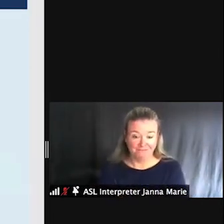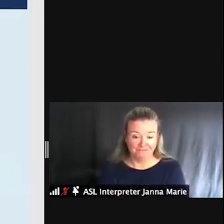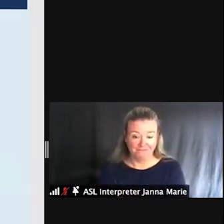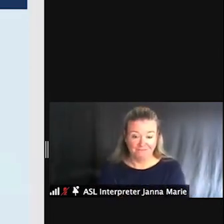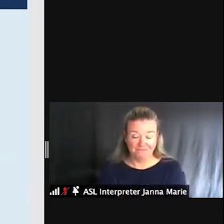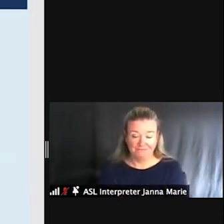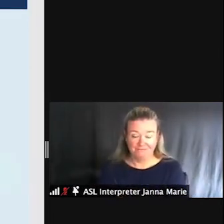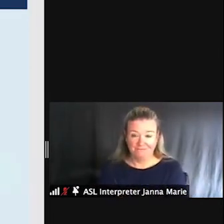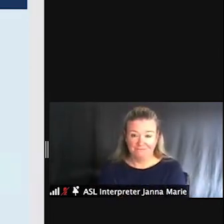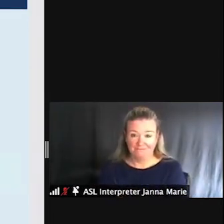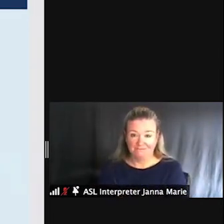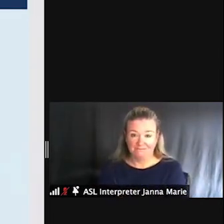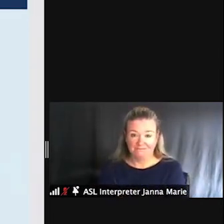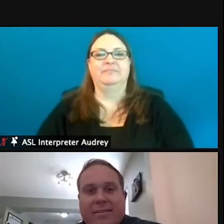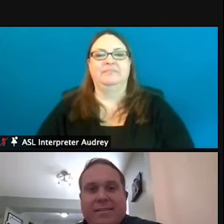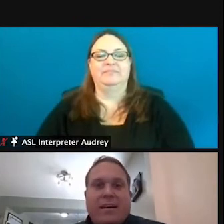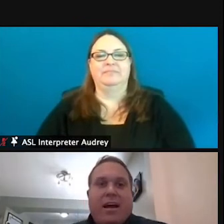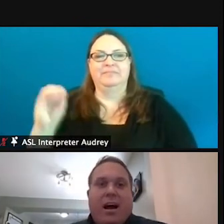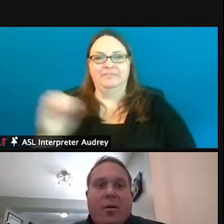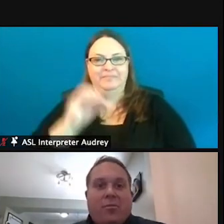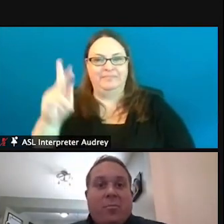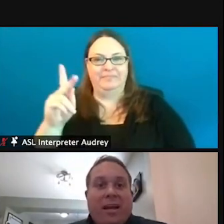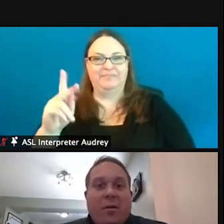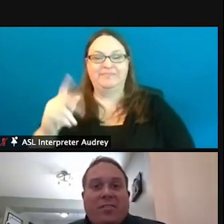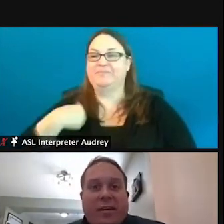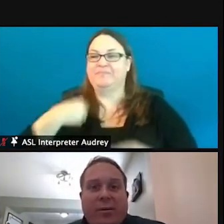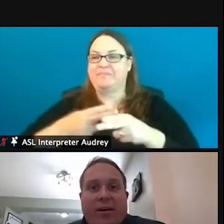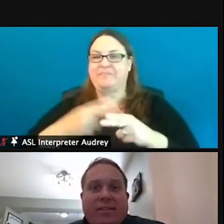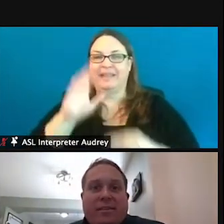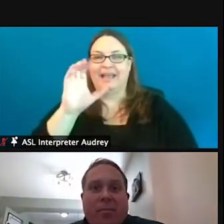So, my name is Cleyo Harris.